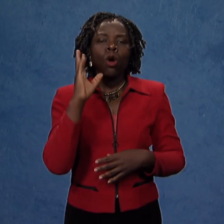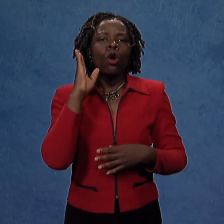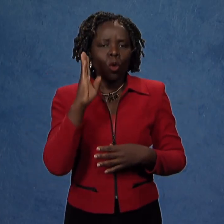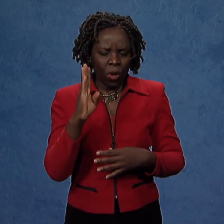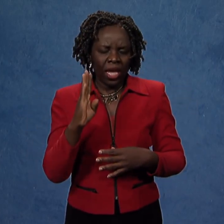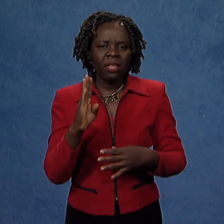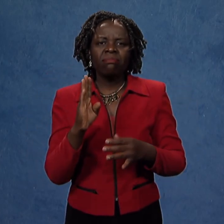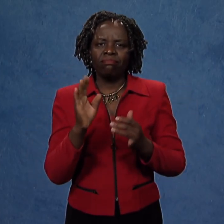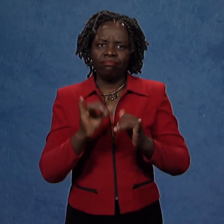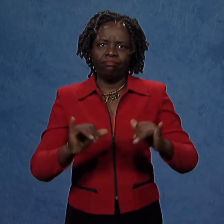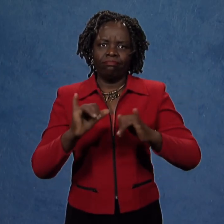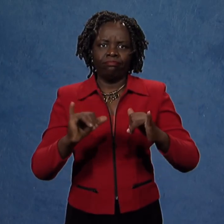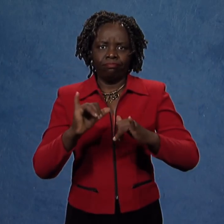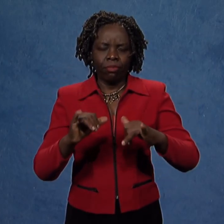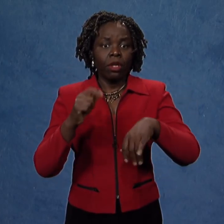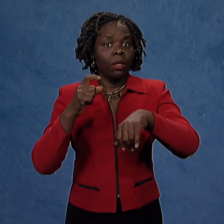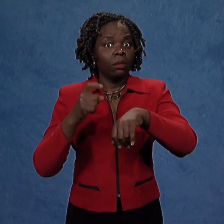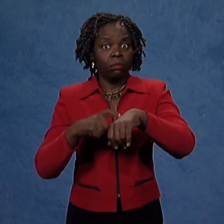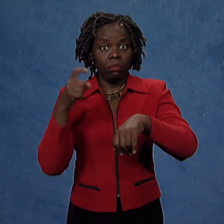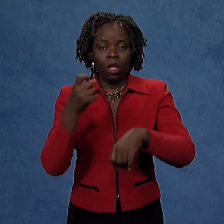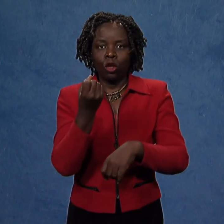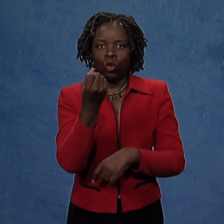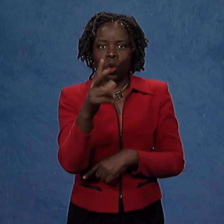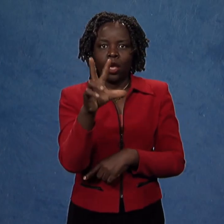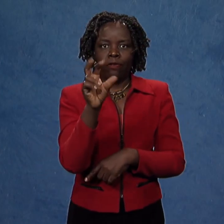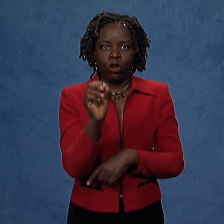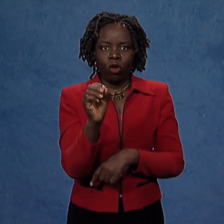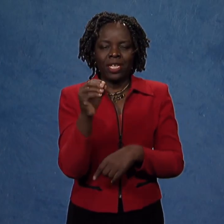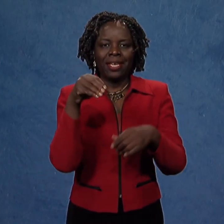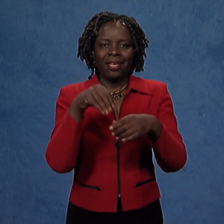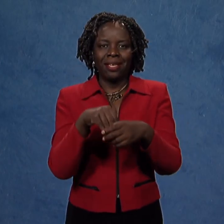The Open Public Forums will take place at 12:30pm